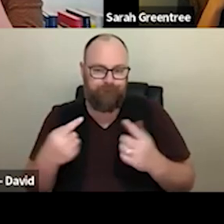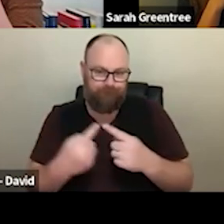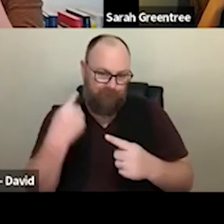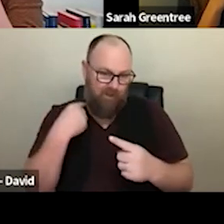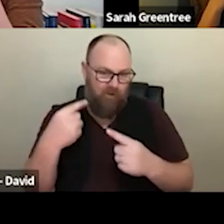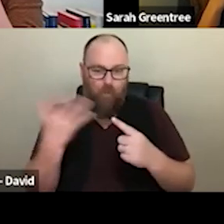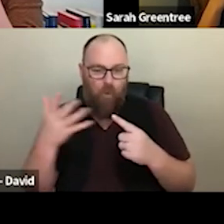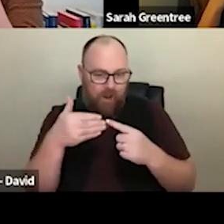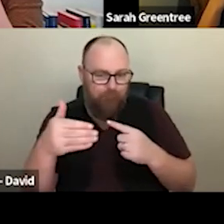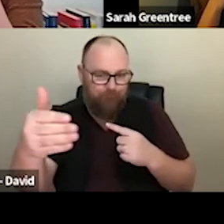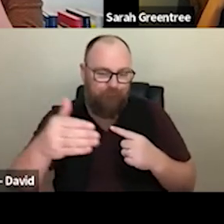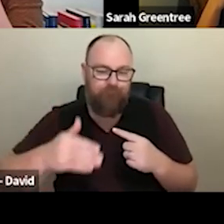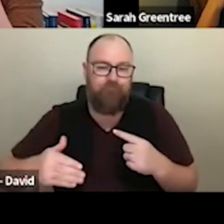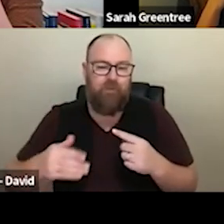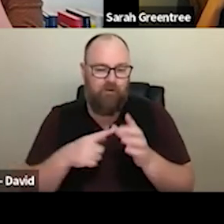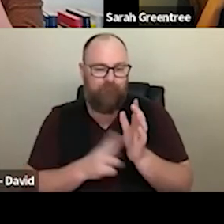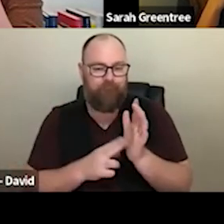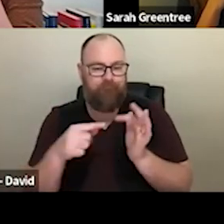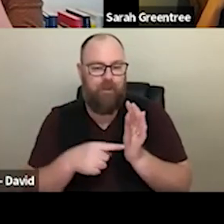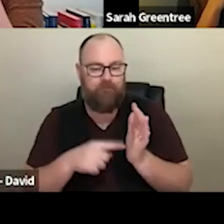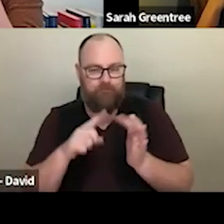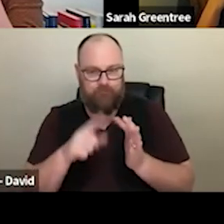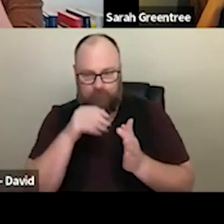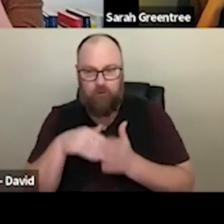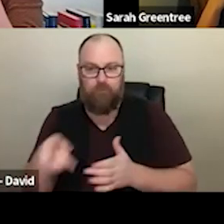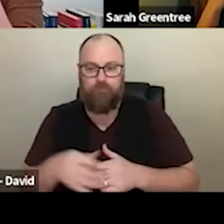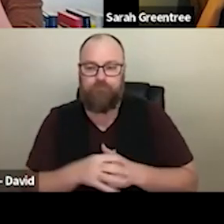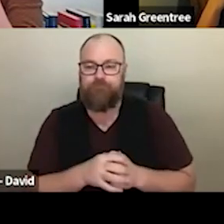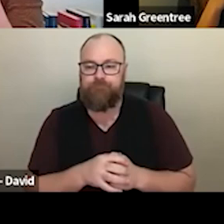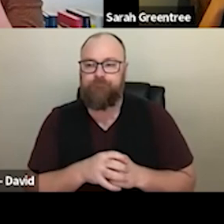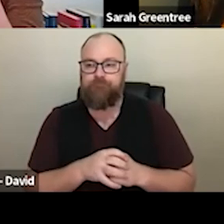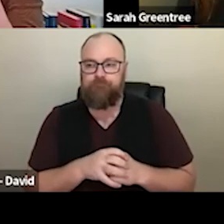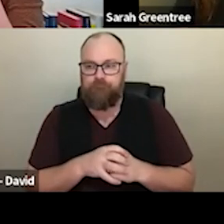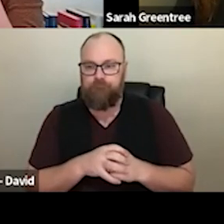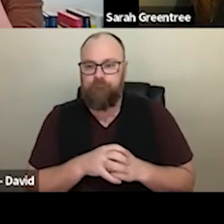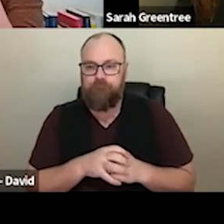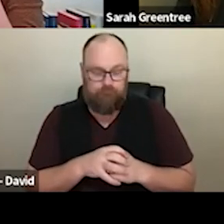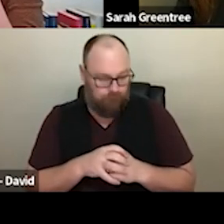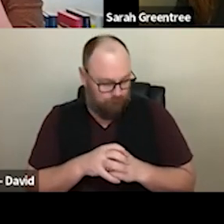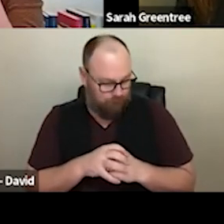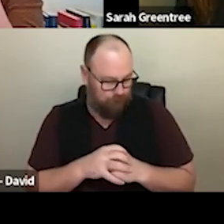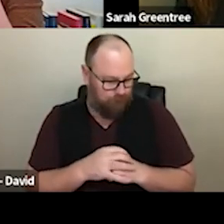a bit of a steer from an it about how you might fare in the in should have touched on this with the question from East Gipspsland as well, I encourage you to the expressions of interest.